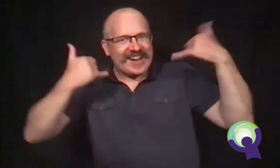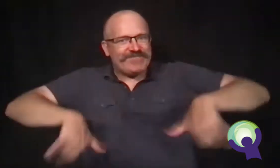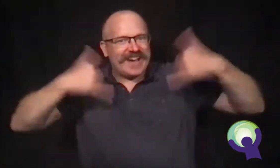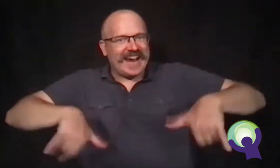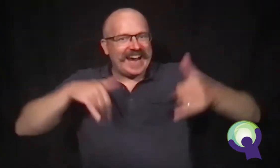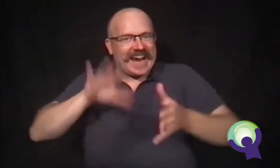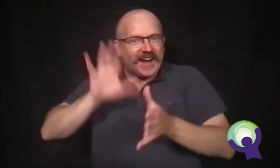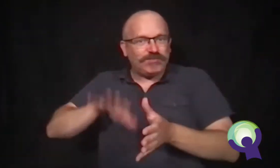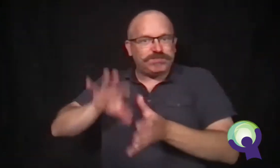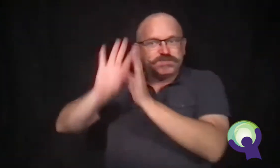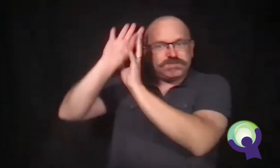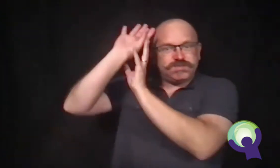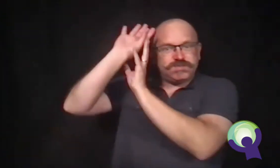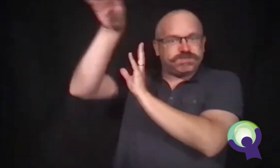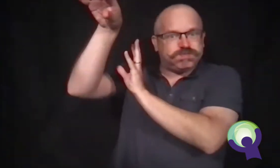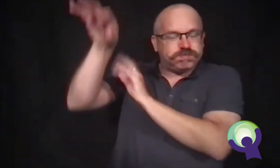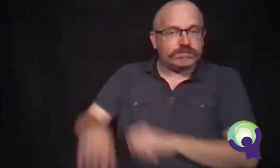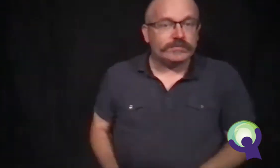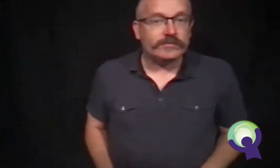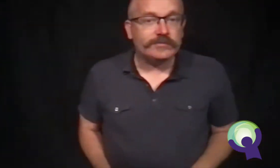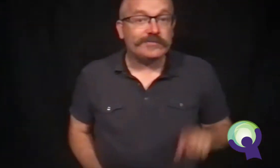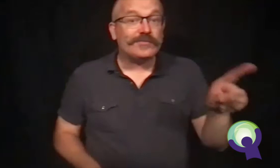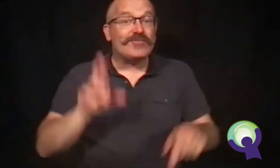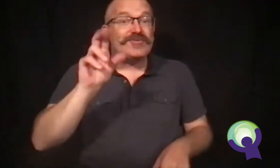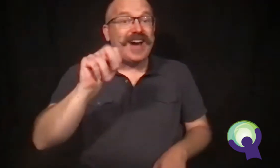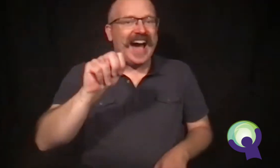"Hi Carl," said Ron. I wish I could stay